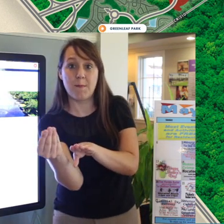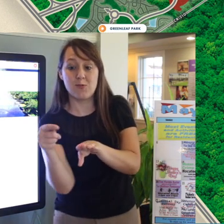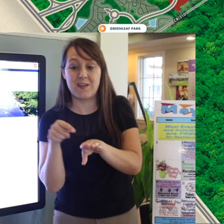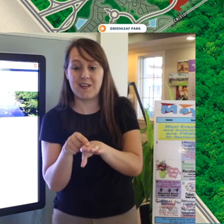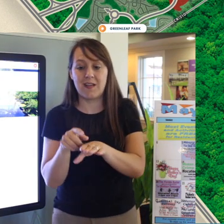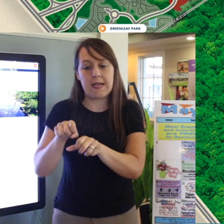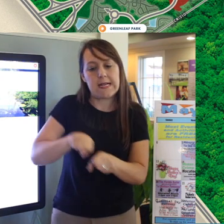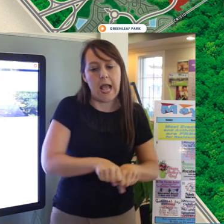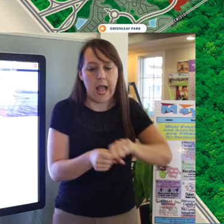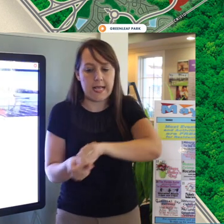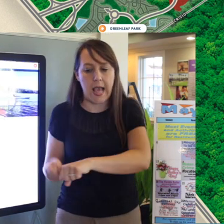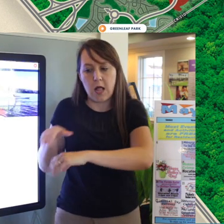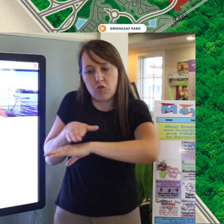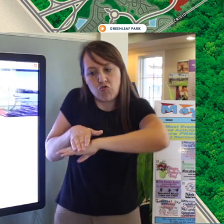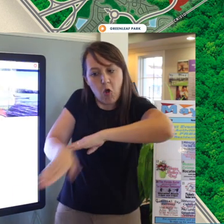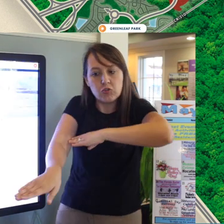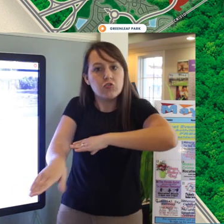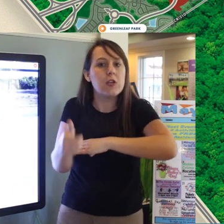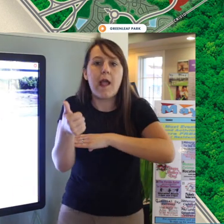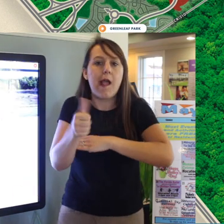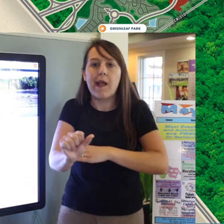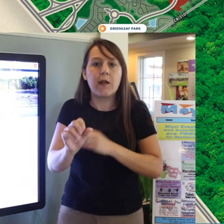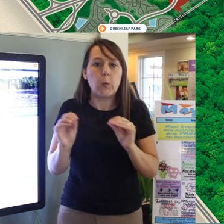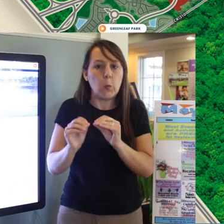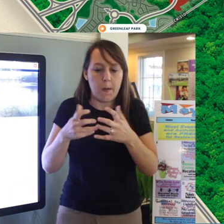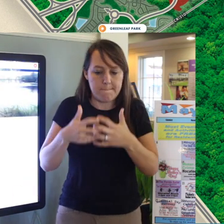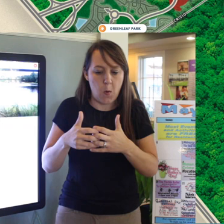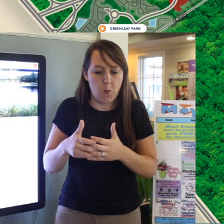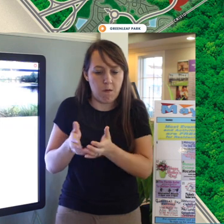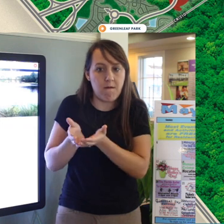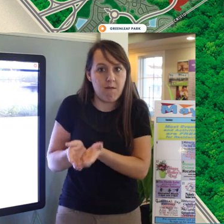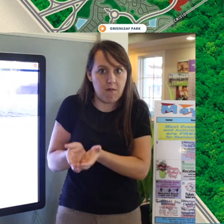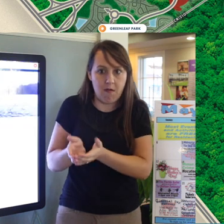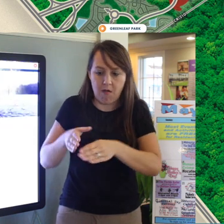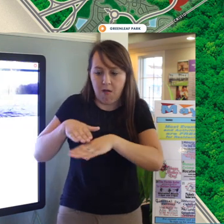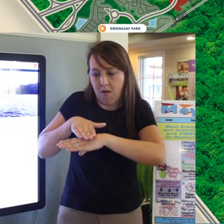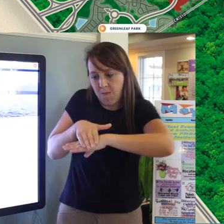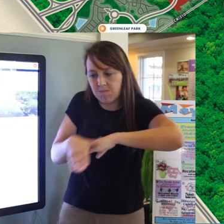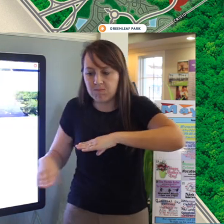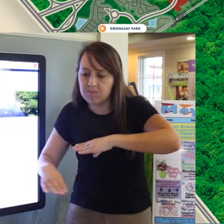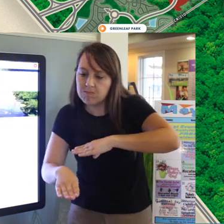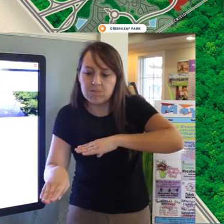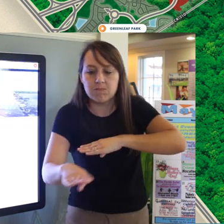You can put any non-motorized watercraft right on the intercoastal here